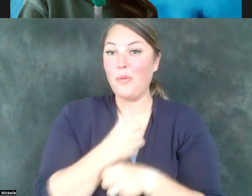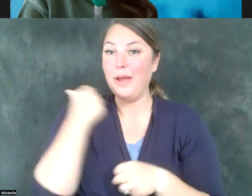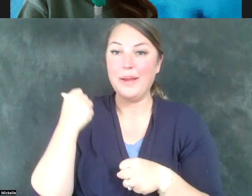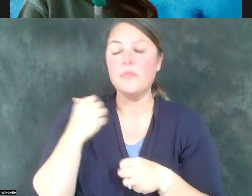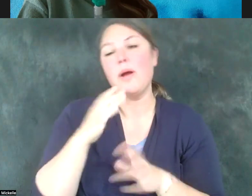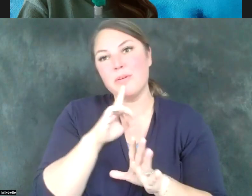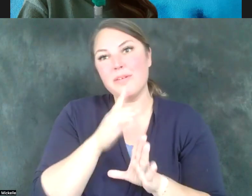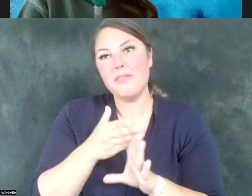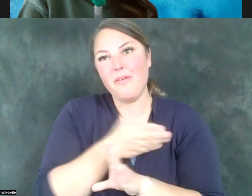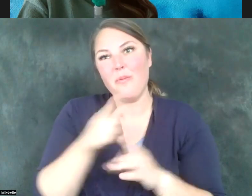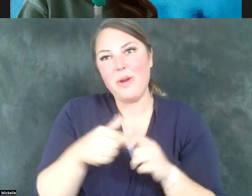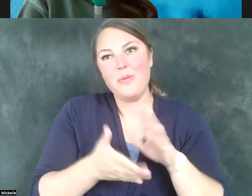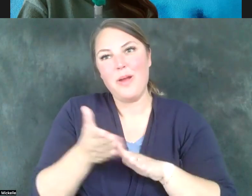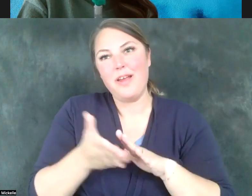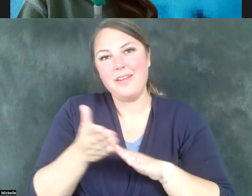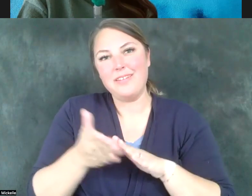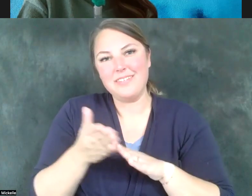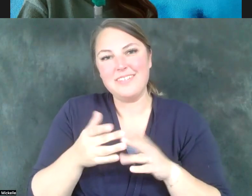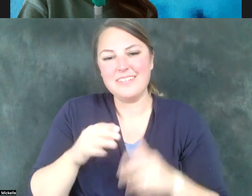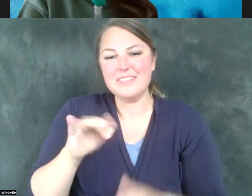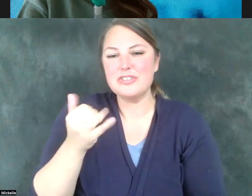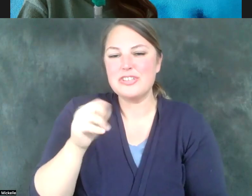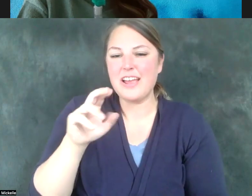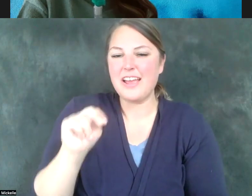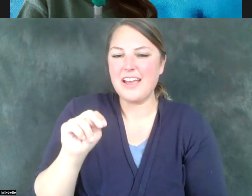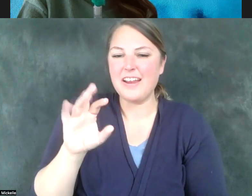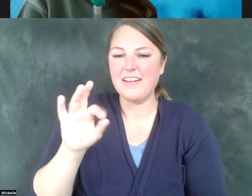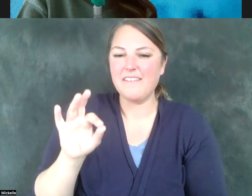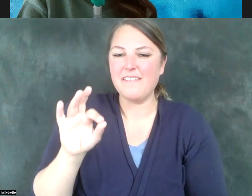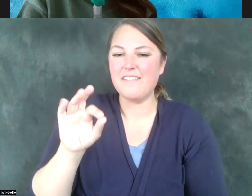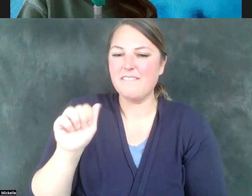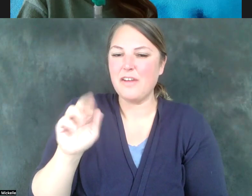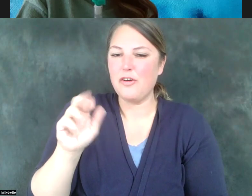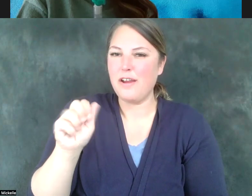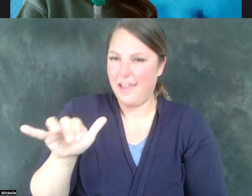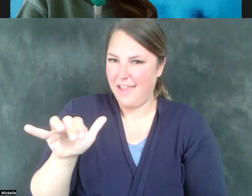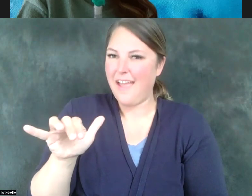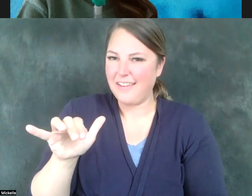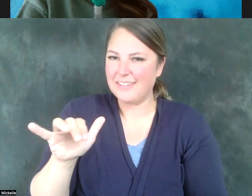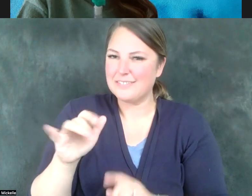was running for office, Jan Ferre approached me. One of the leaders of the